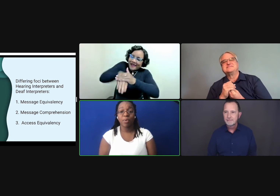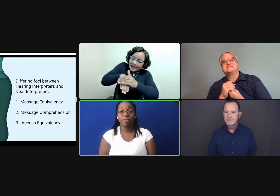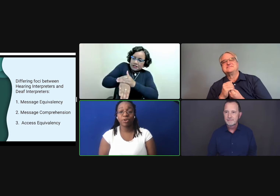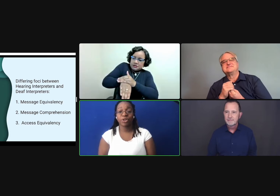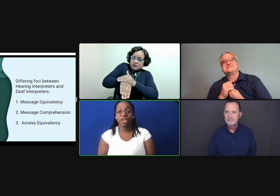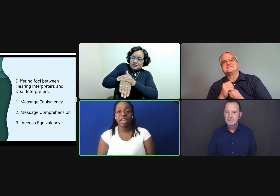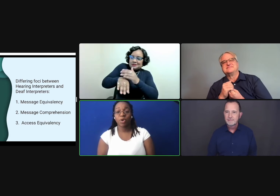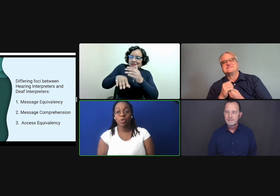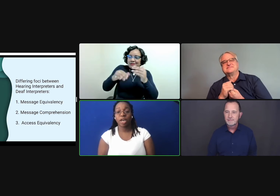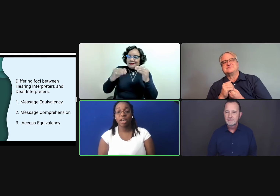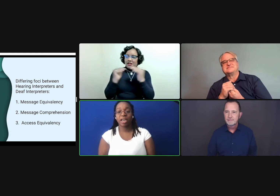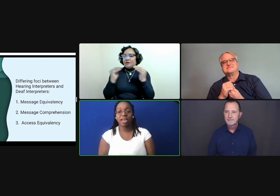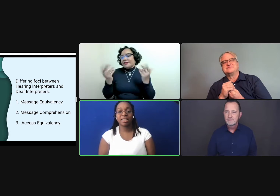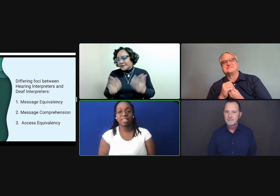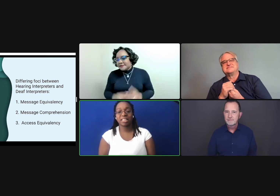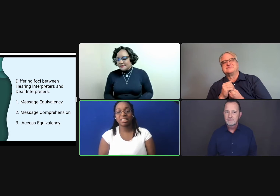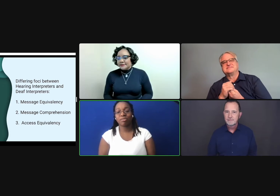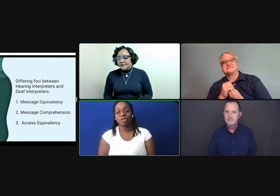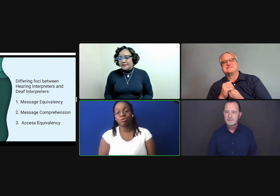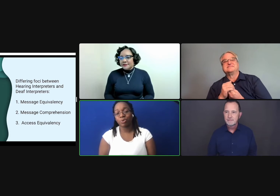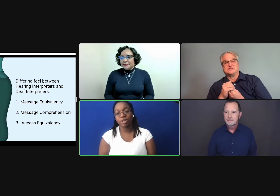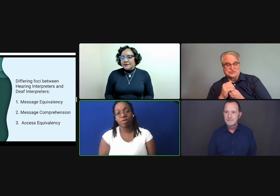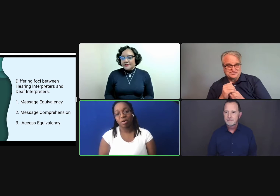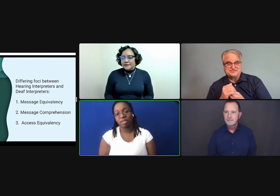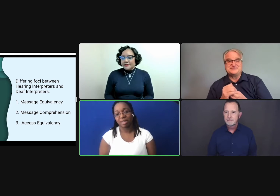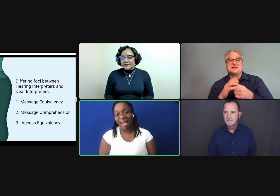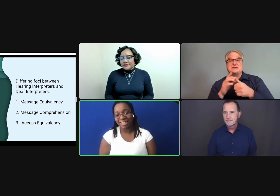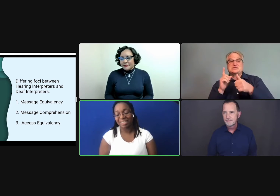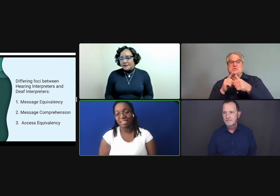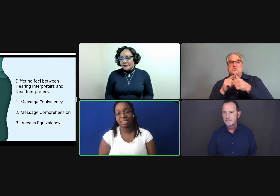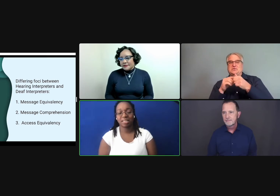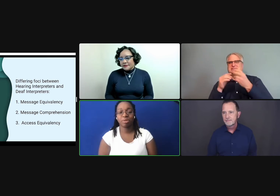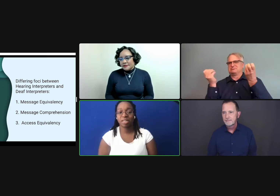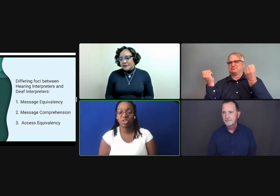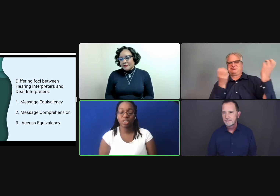However, it is not really rooted on access and accessibility,